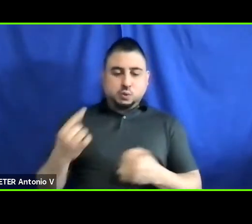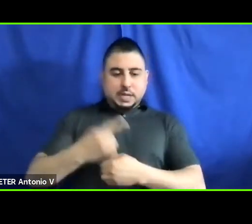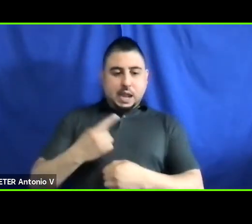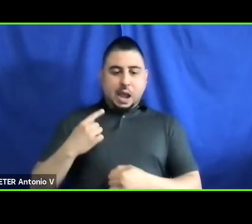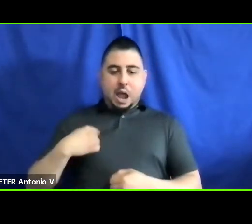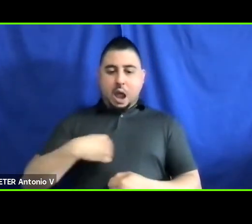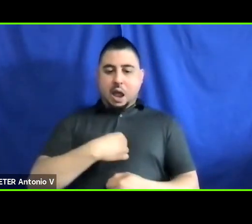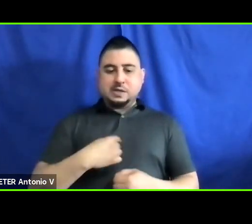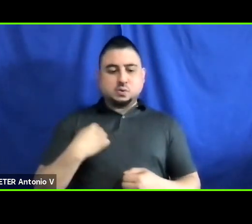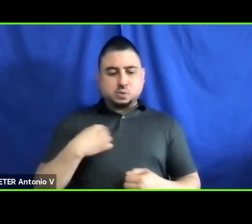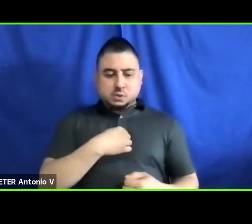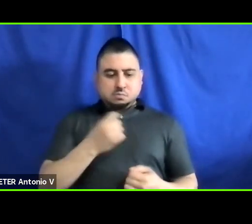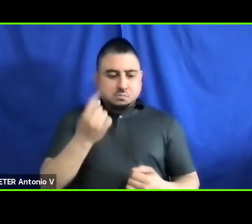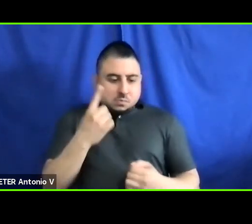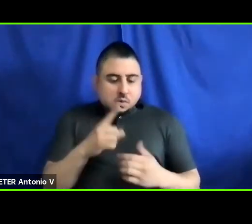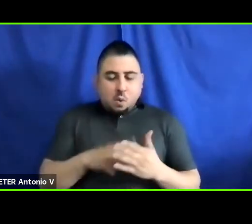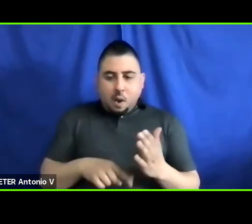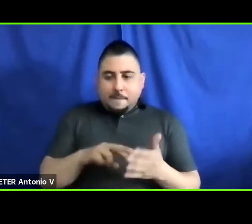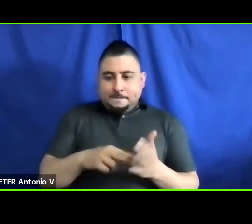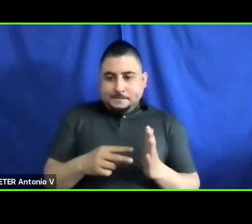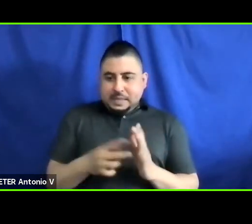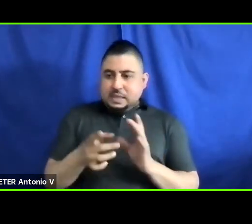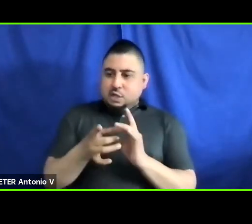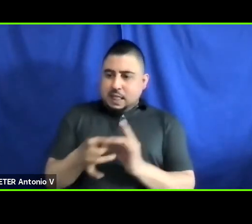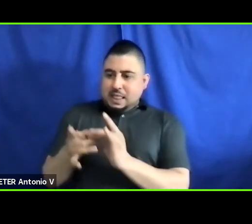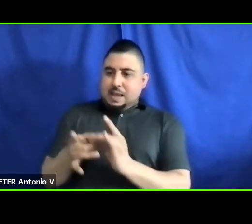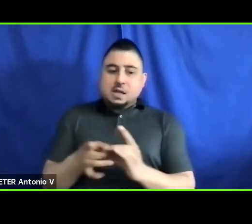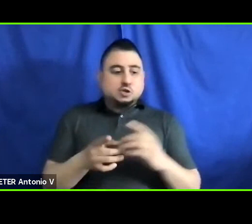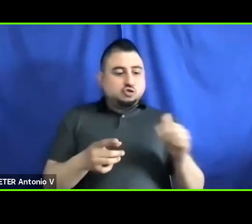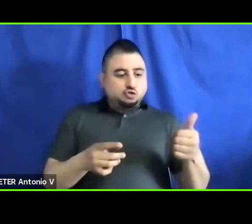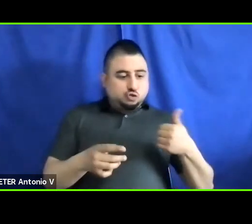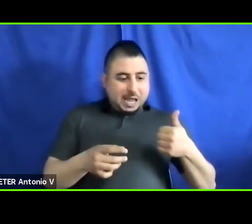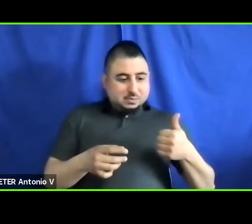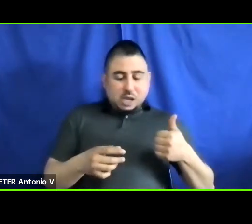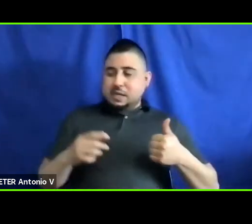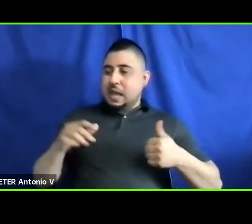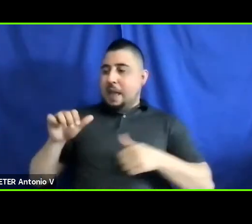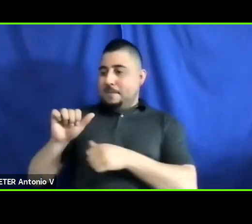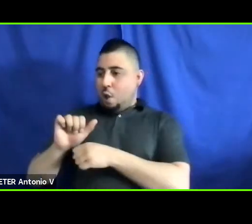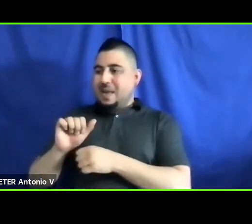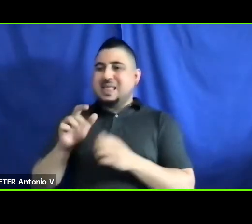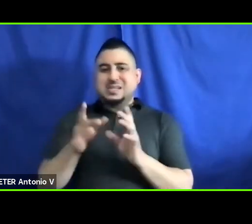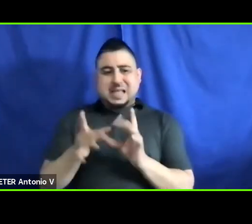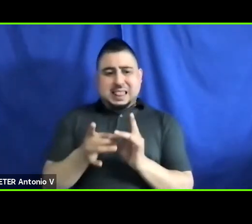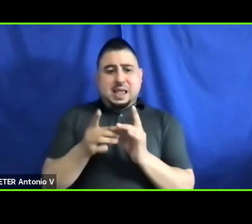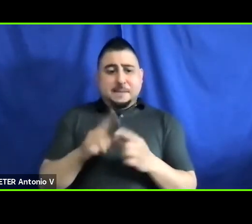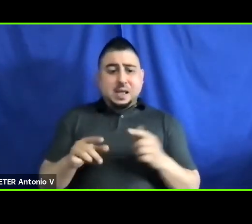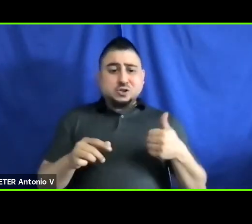the link between employment and transportation. But many people don’t realize that transportation